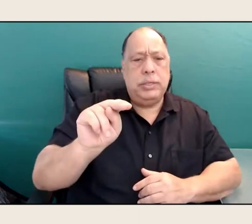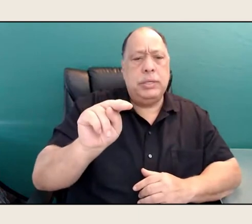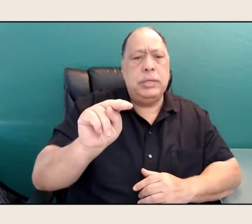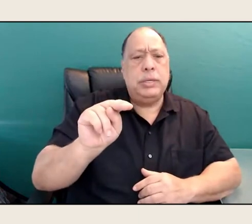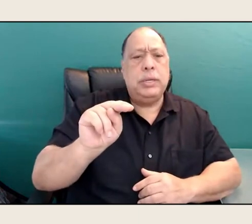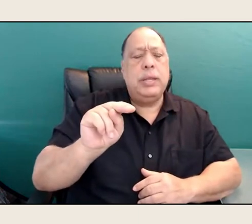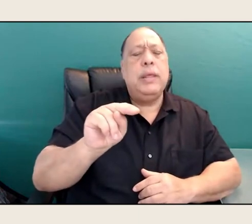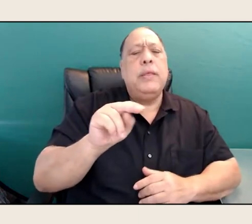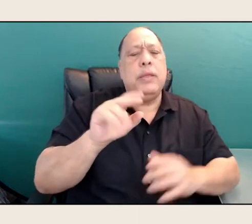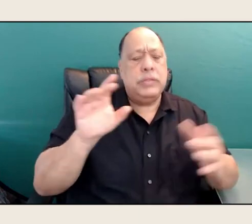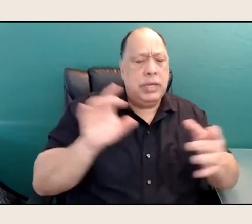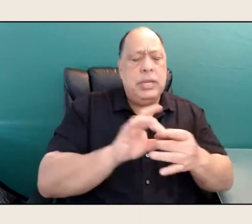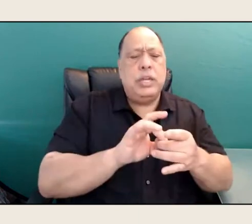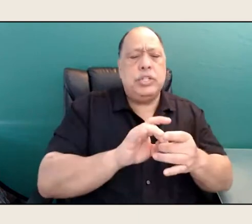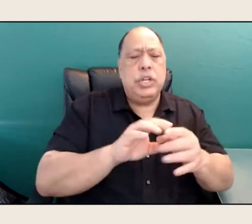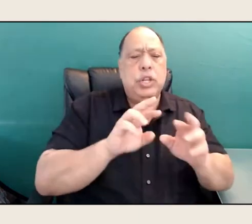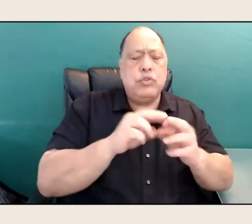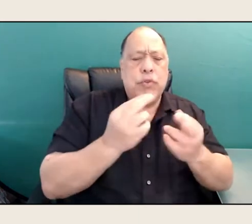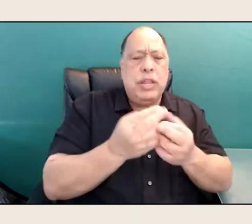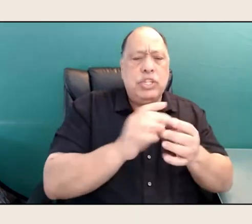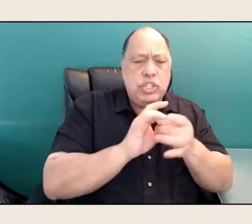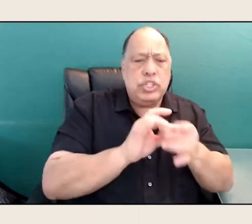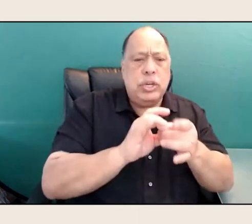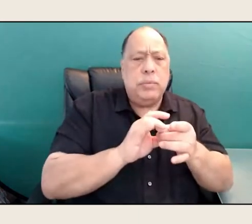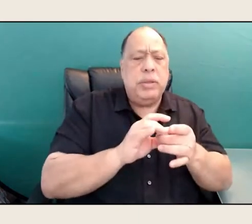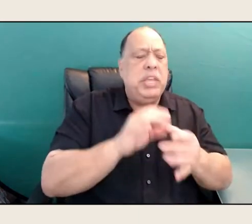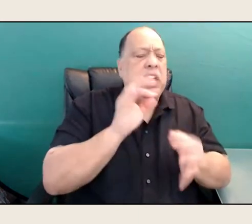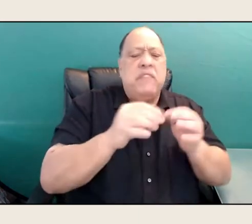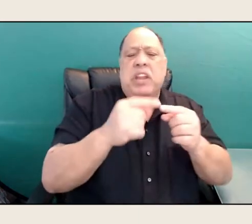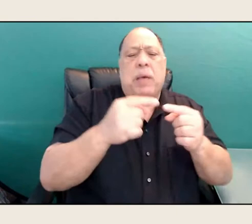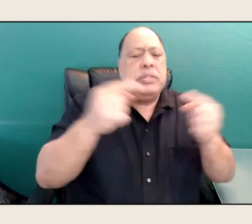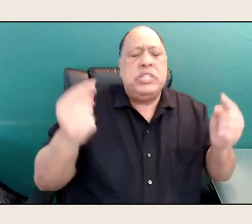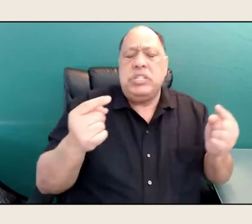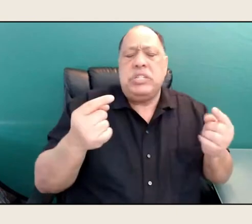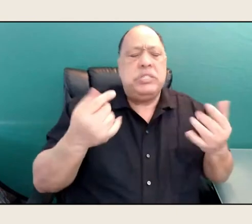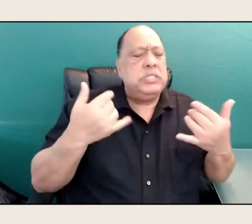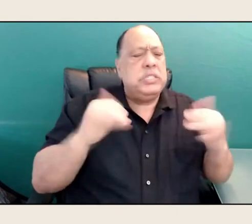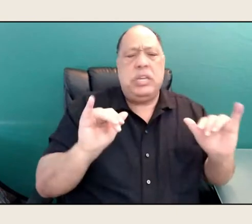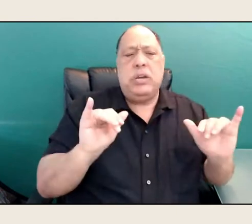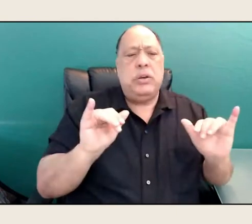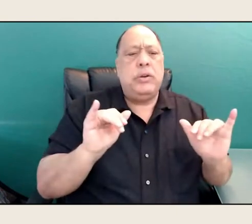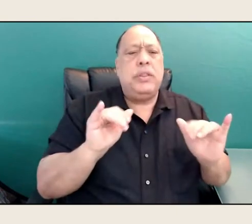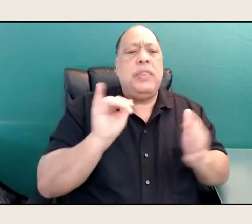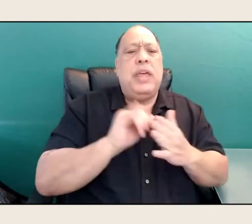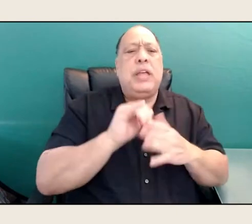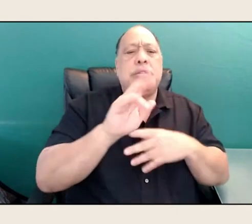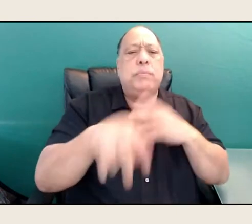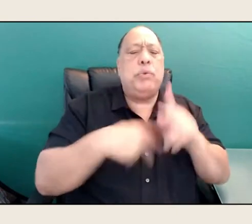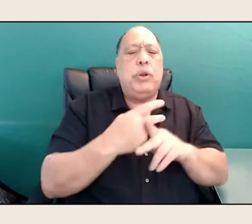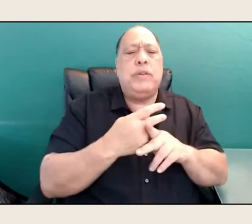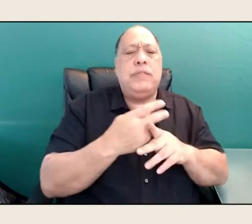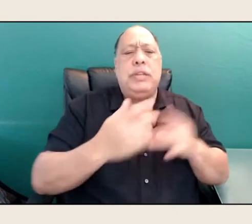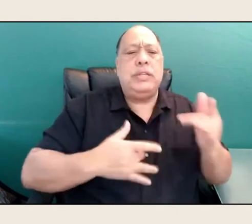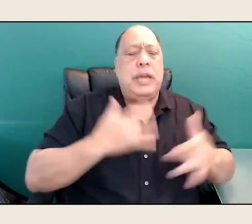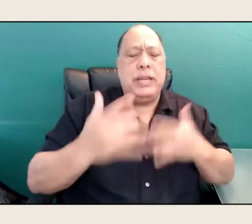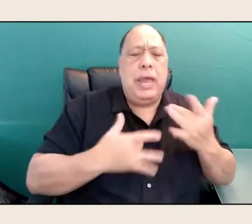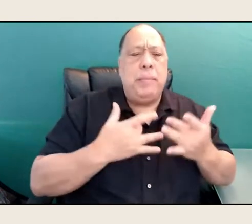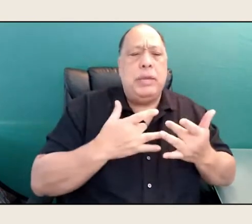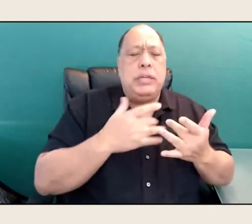Even if we were in opposition, so to speak, it was still, that's part of the dynamic and energetics of the American poetry world.